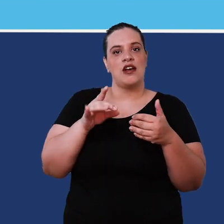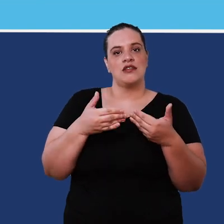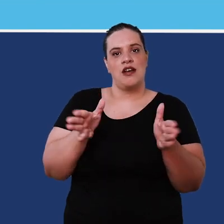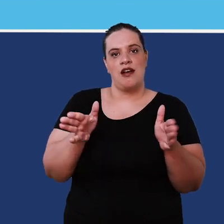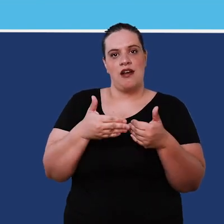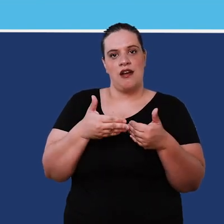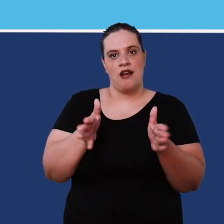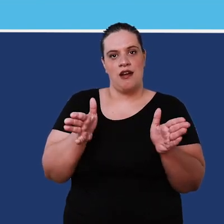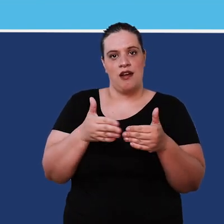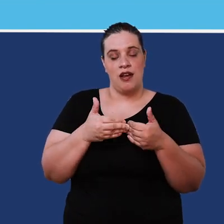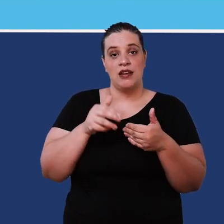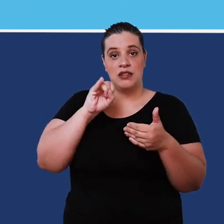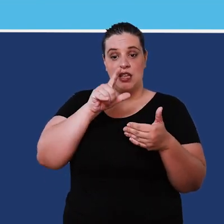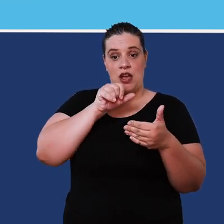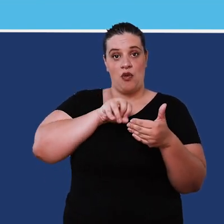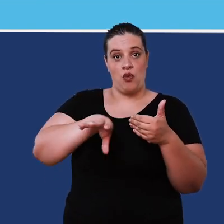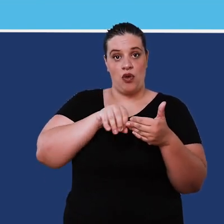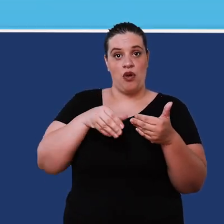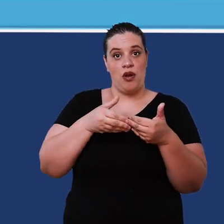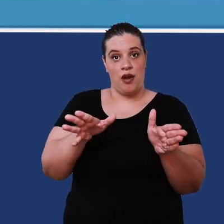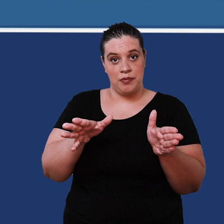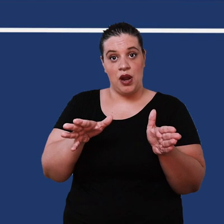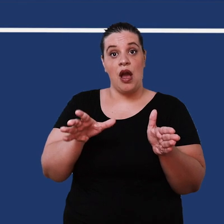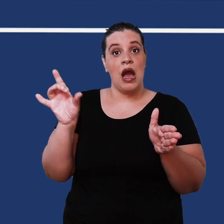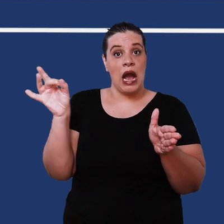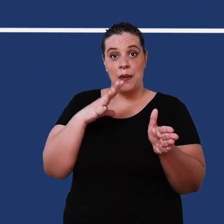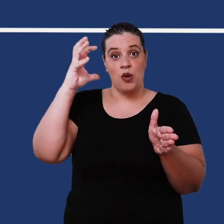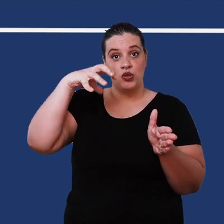that will open when the water is passing through and when it stops raining, this